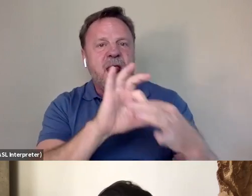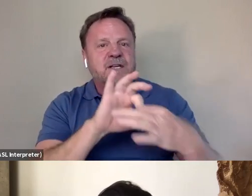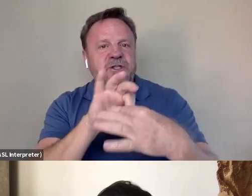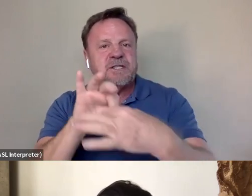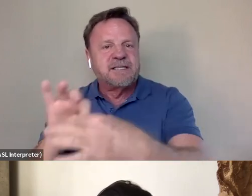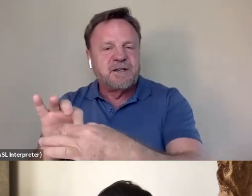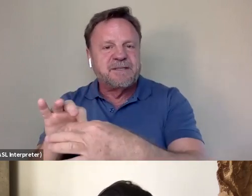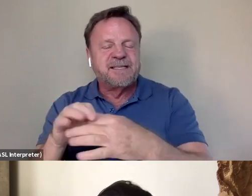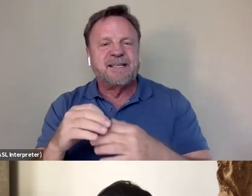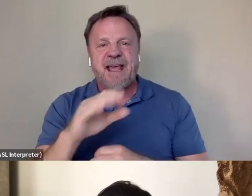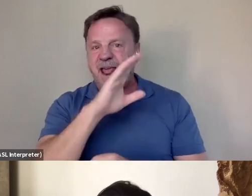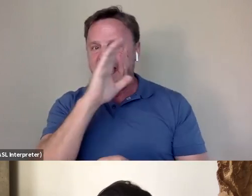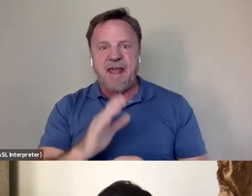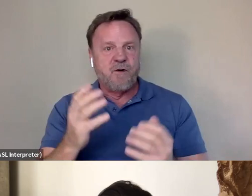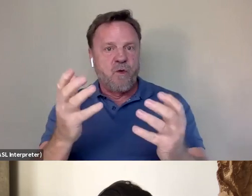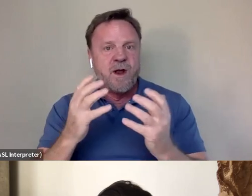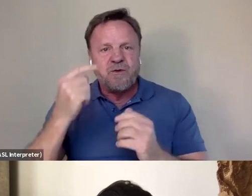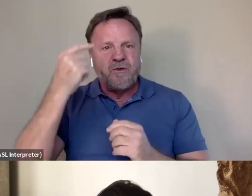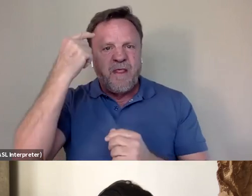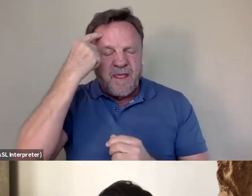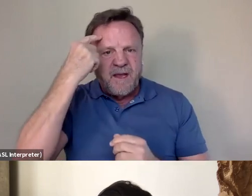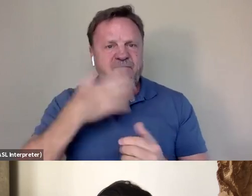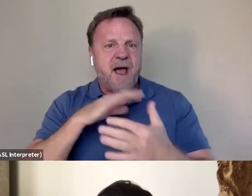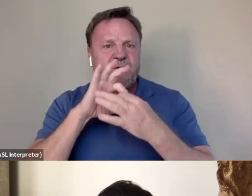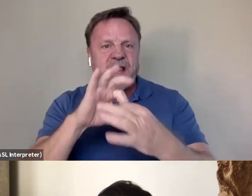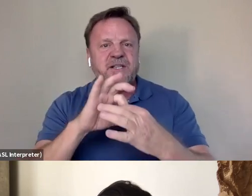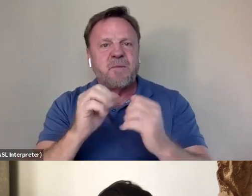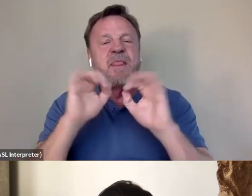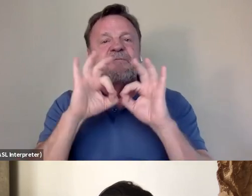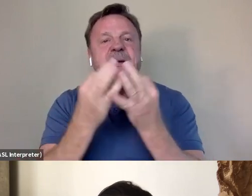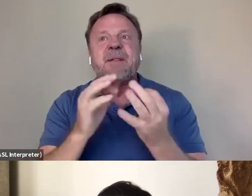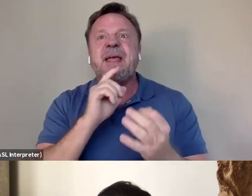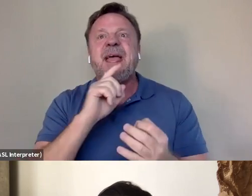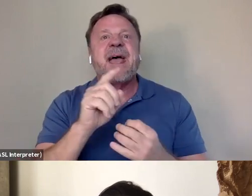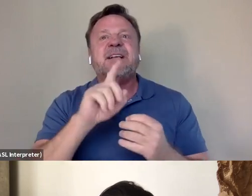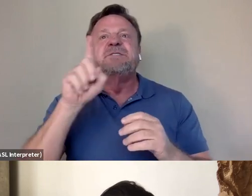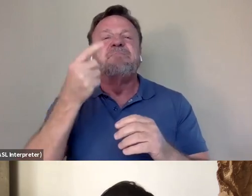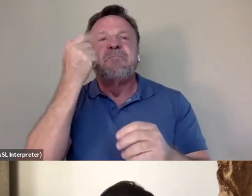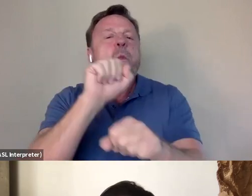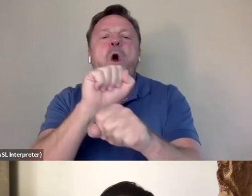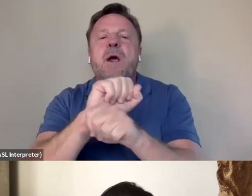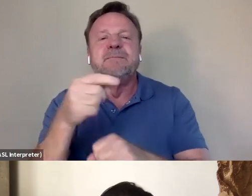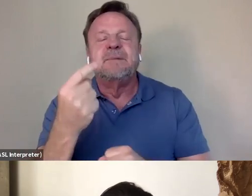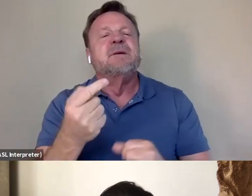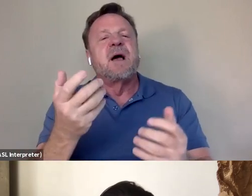of my relationship with the family as being transactional. It was something that was built over time